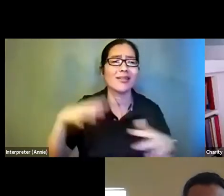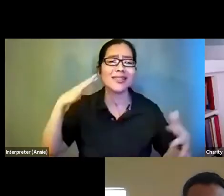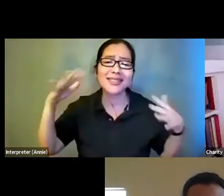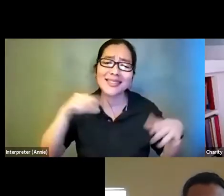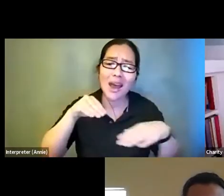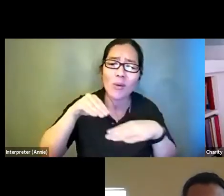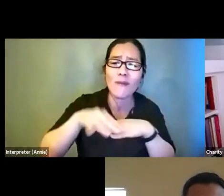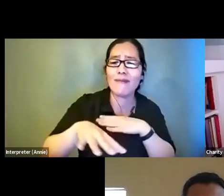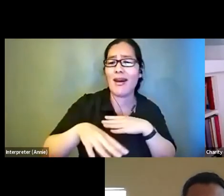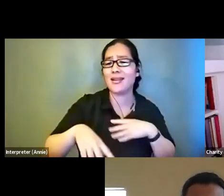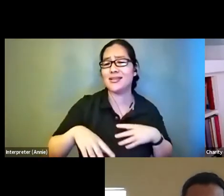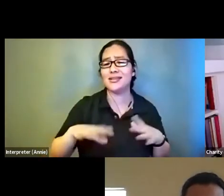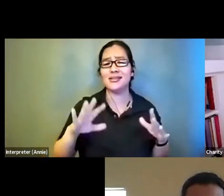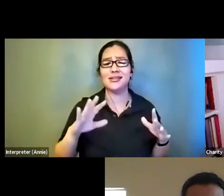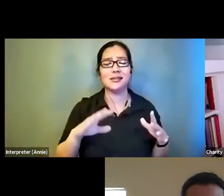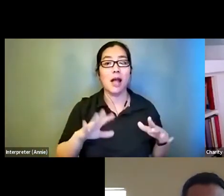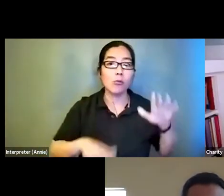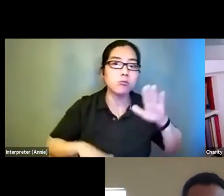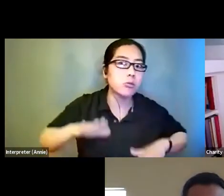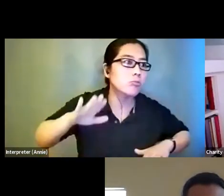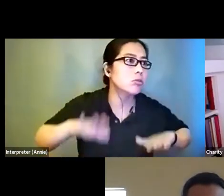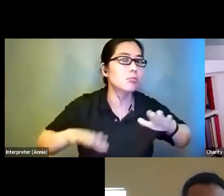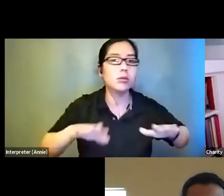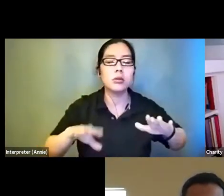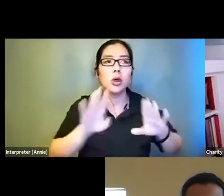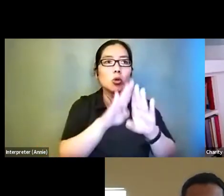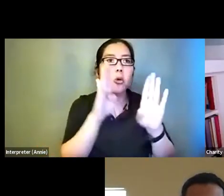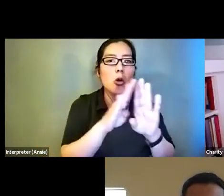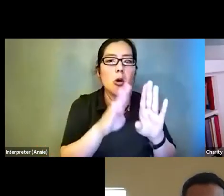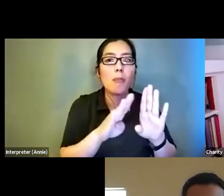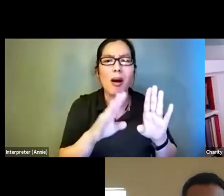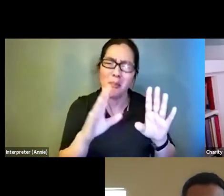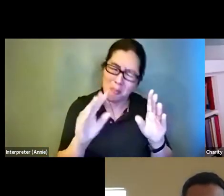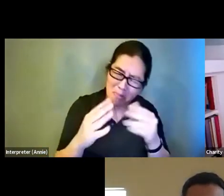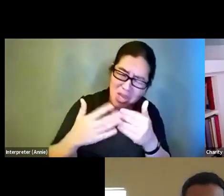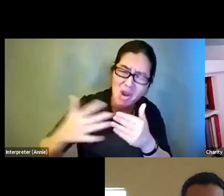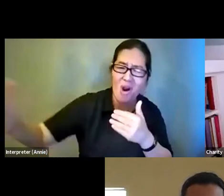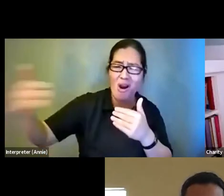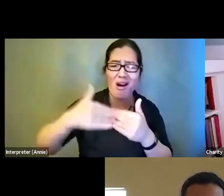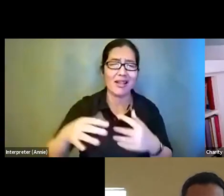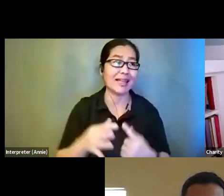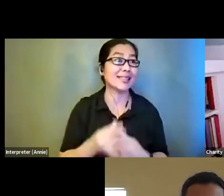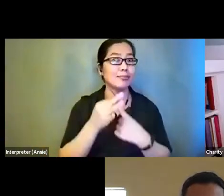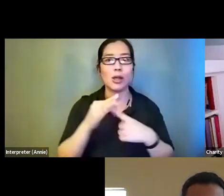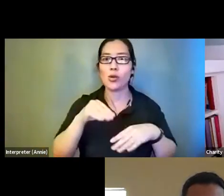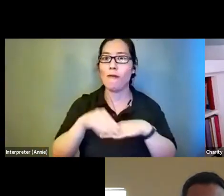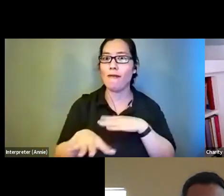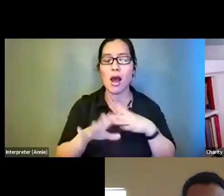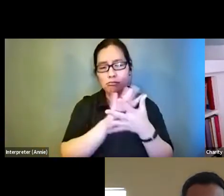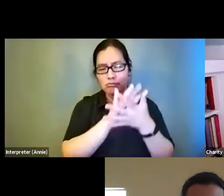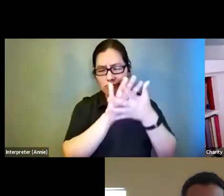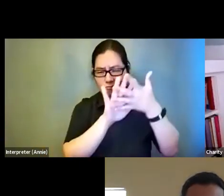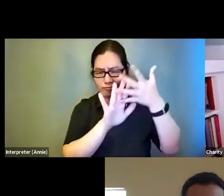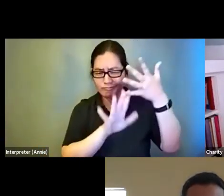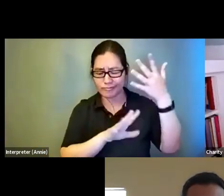beyond just like footsteps and doors opening and closing. There were special effects. It's really immersive and